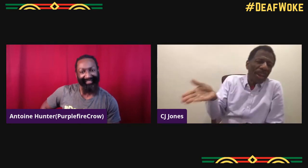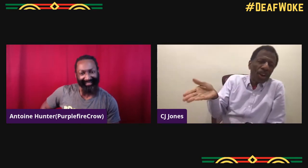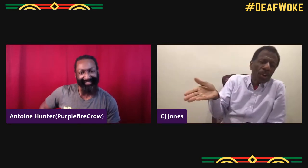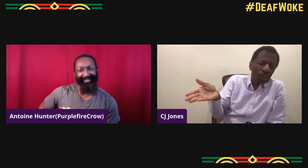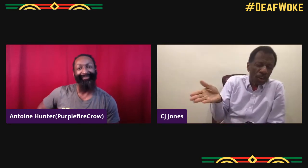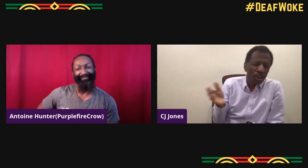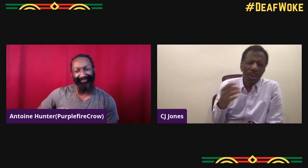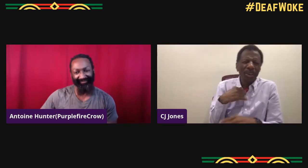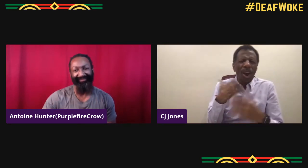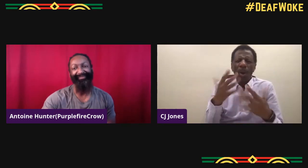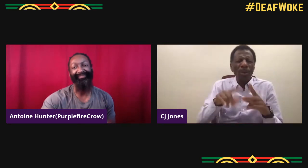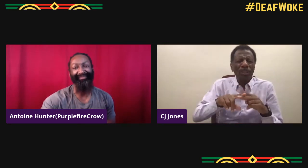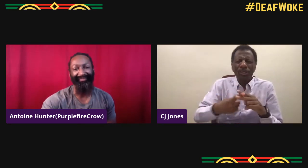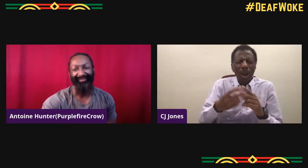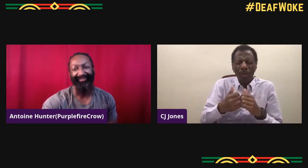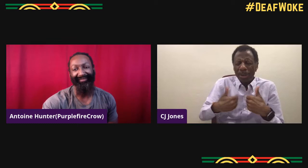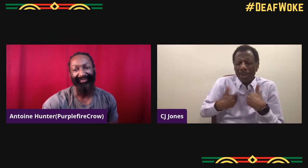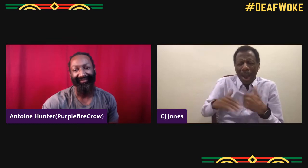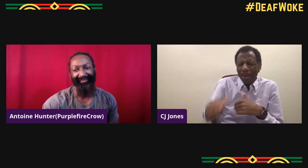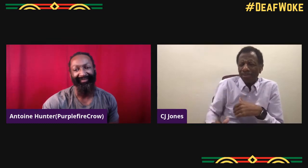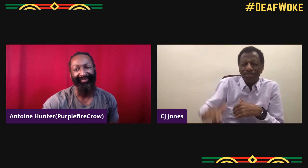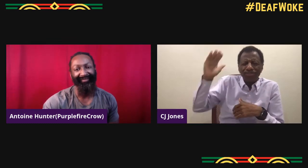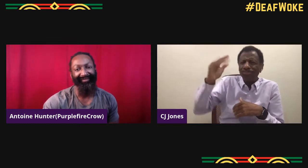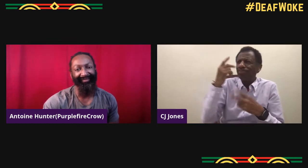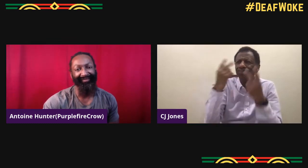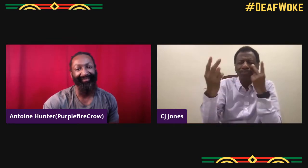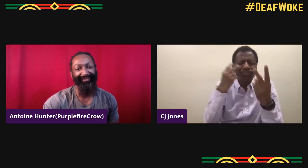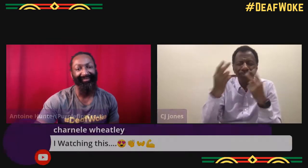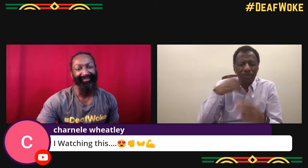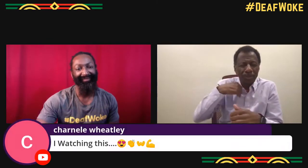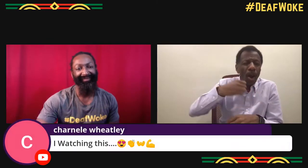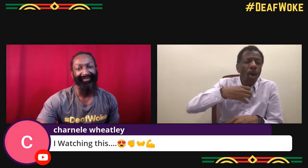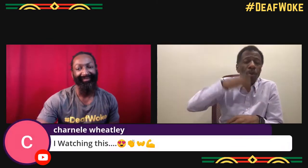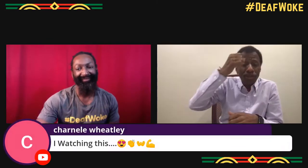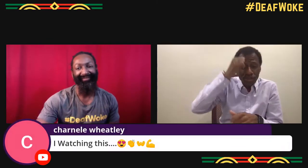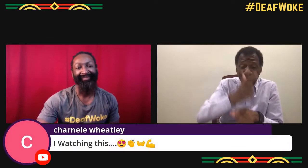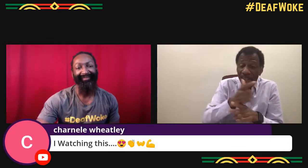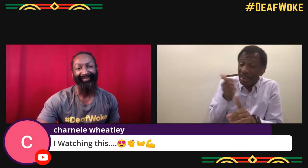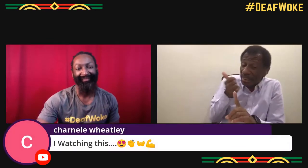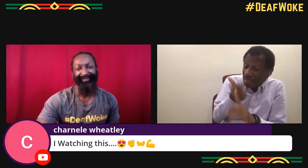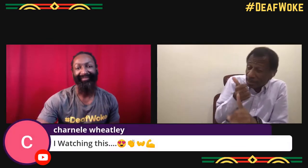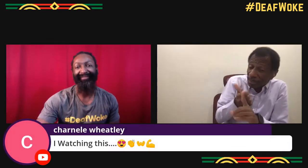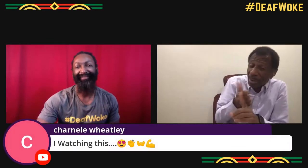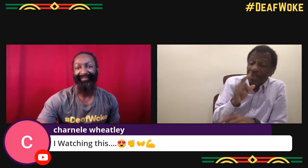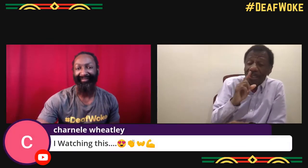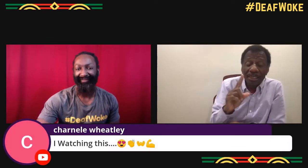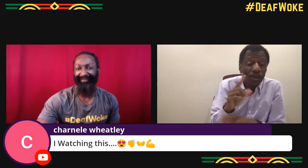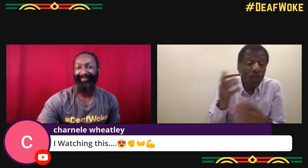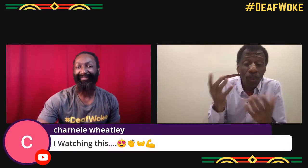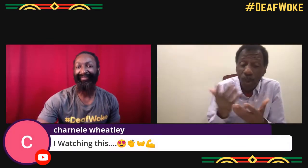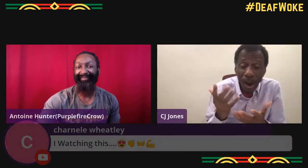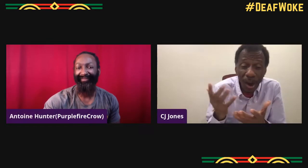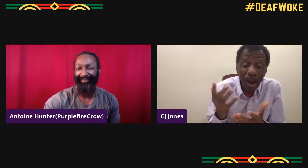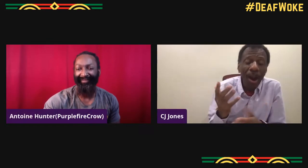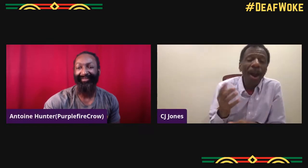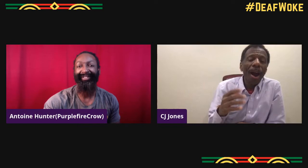all my art development was in school. So when I was young, I was just really exposed and opened up. My brother,